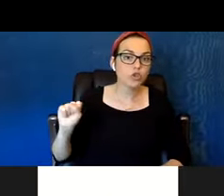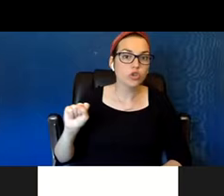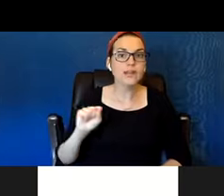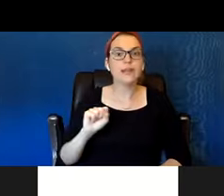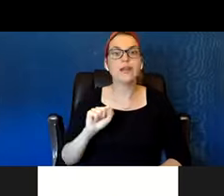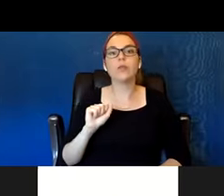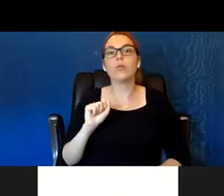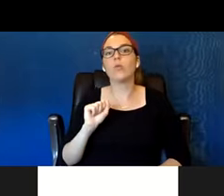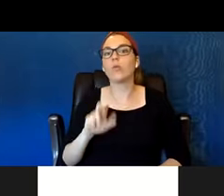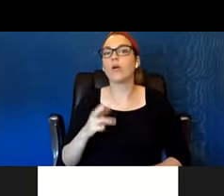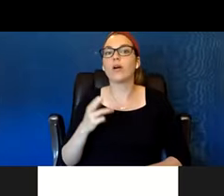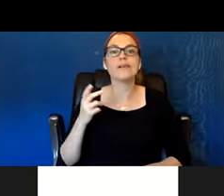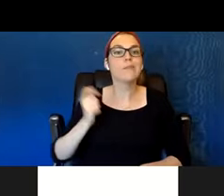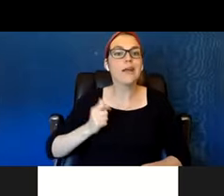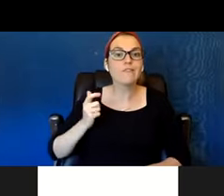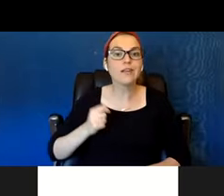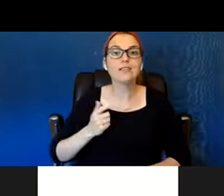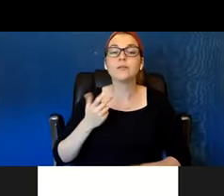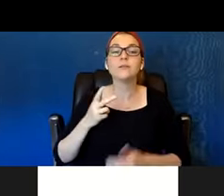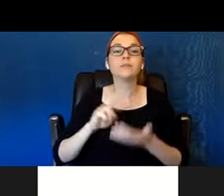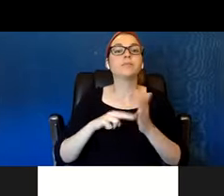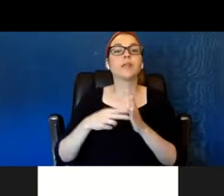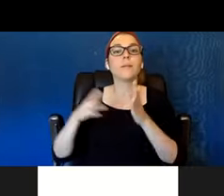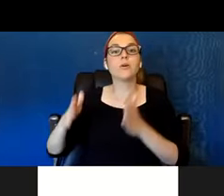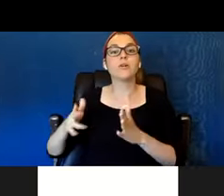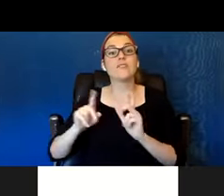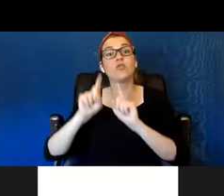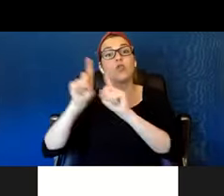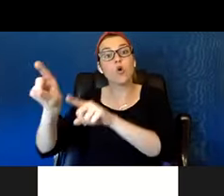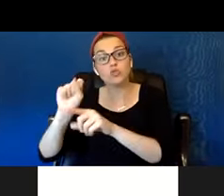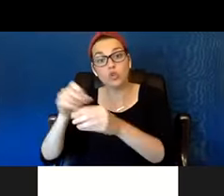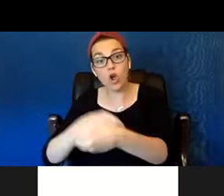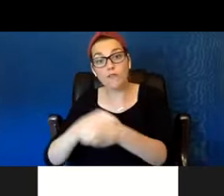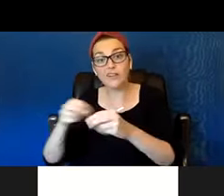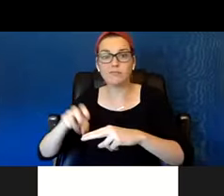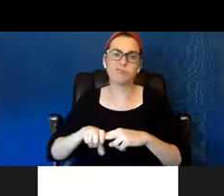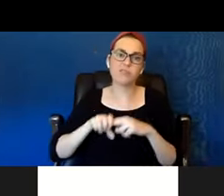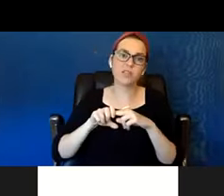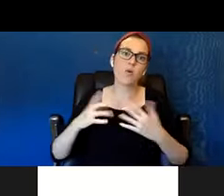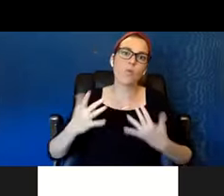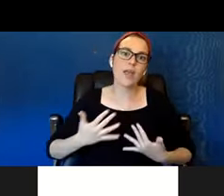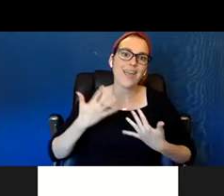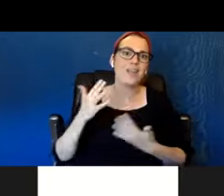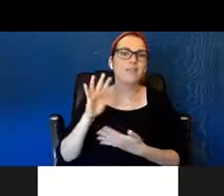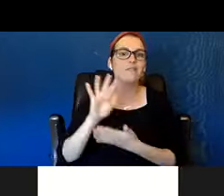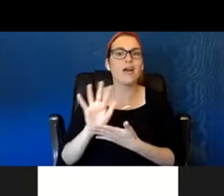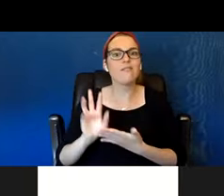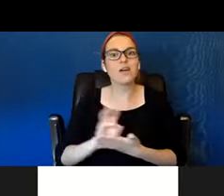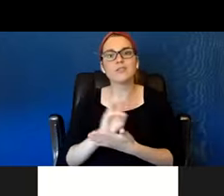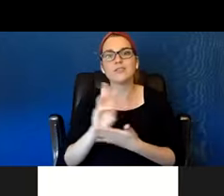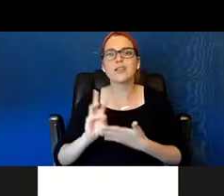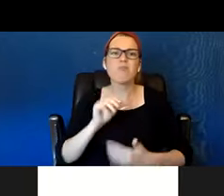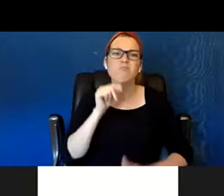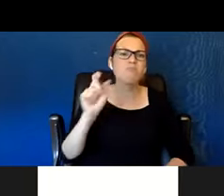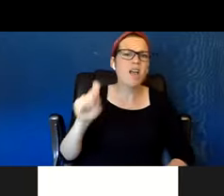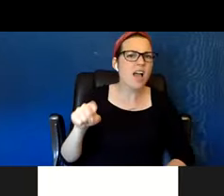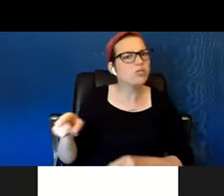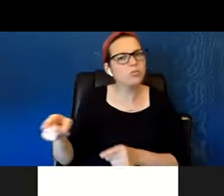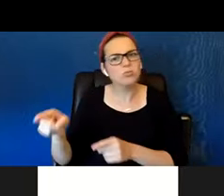and sit there for five or six hours. So we made that change to accommodate clients and help make them feel more comfortable.